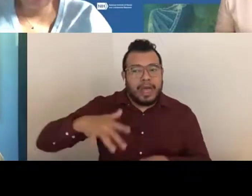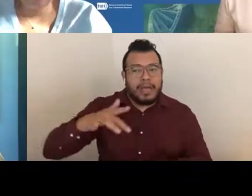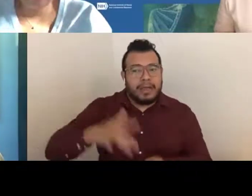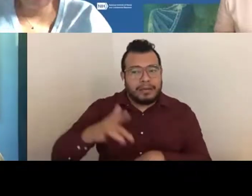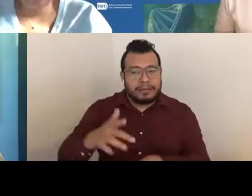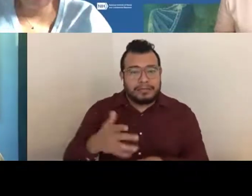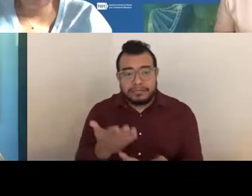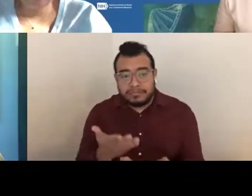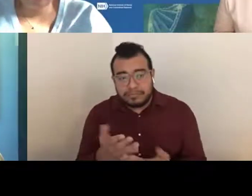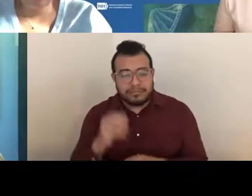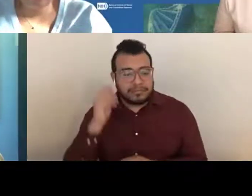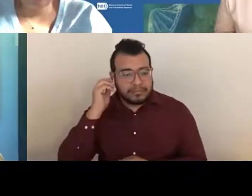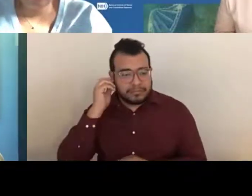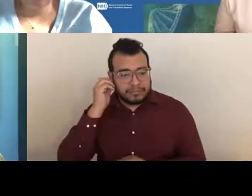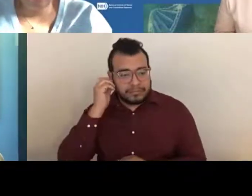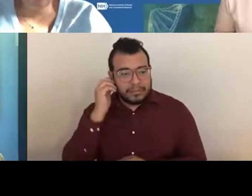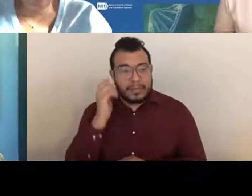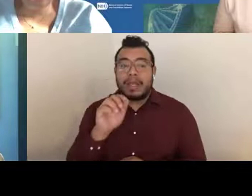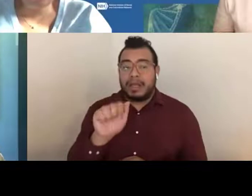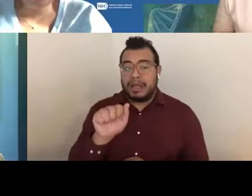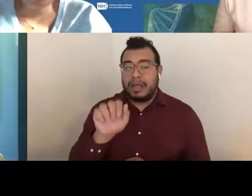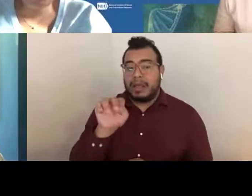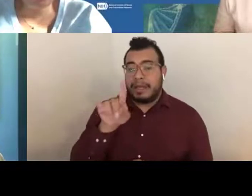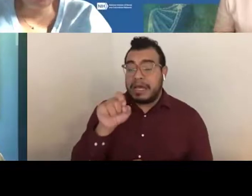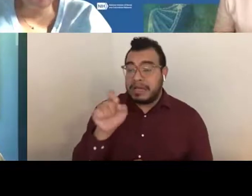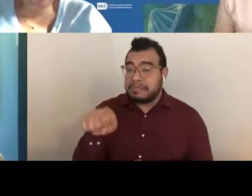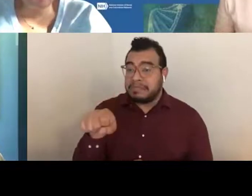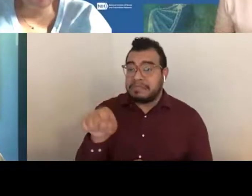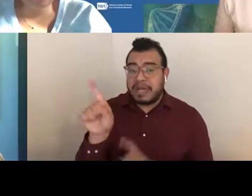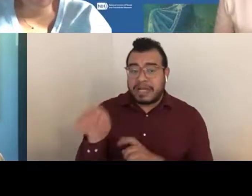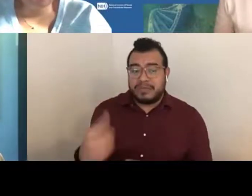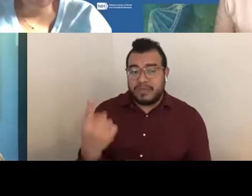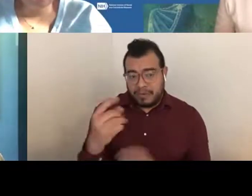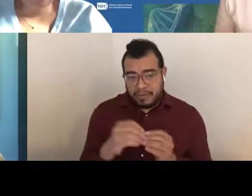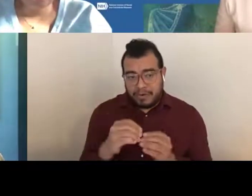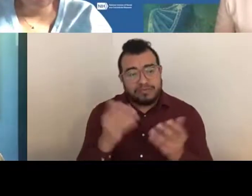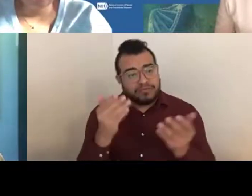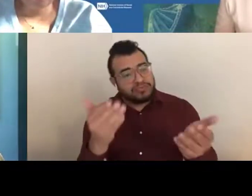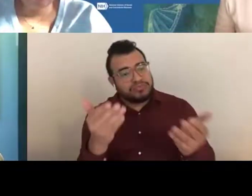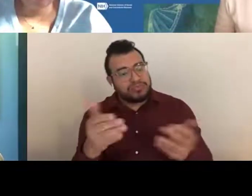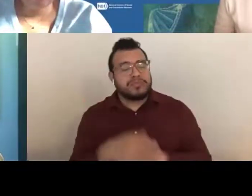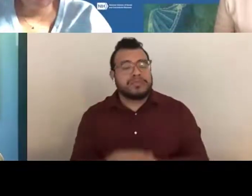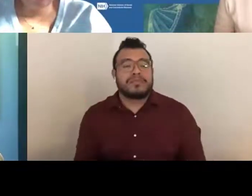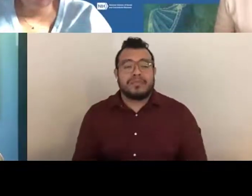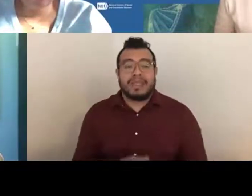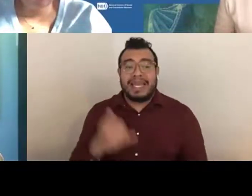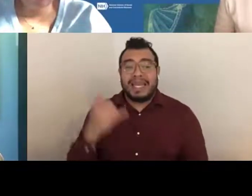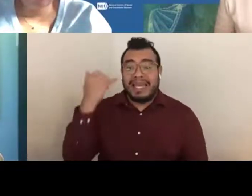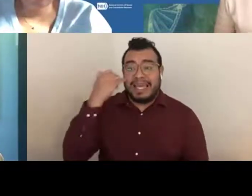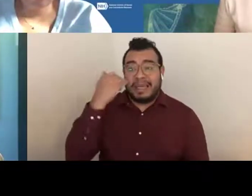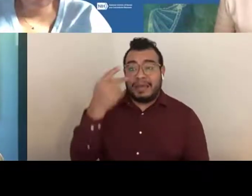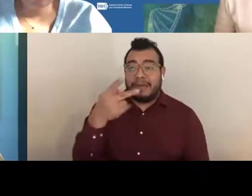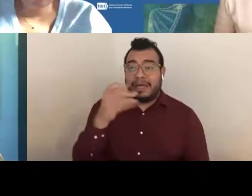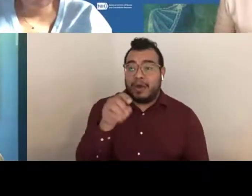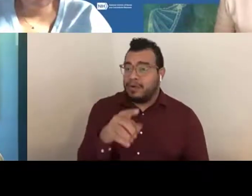Amanda Melillo: I can answer one more here. April Harrison: Okay, sure. Go ahead, Amanda. Amanda Melillo: It says if a PO does not participate and study section